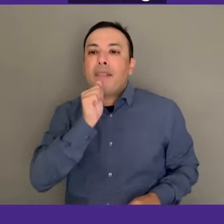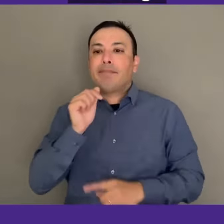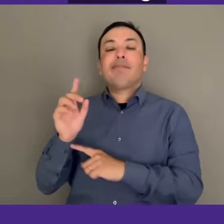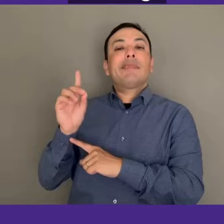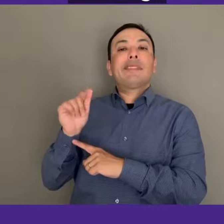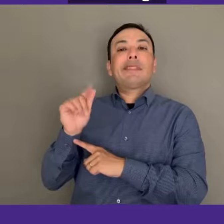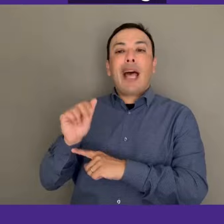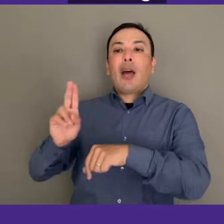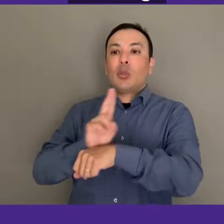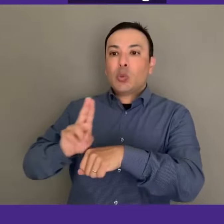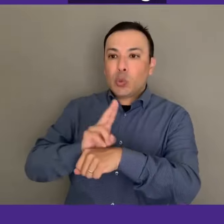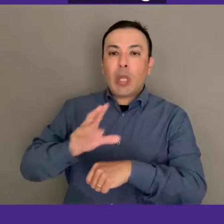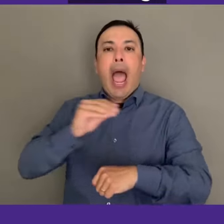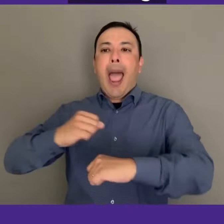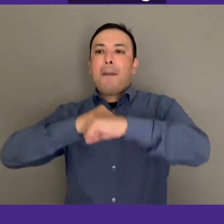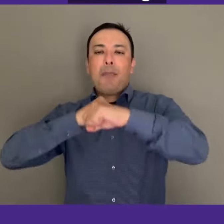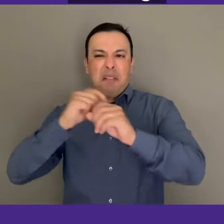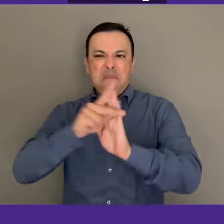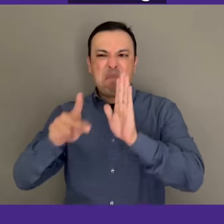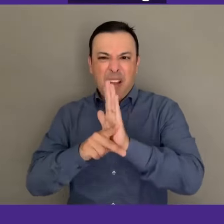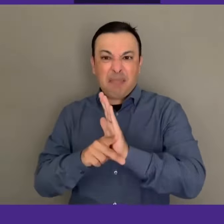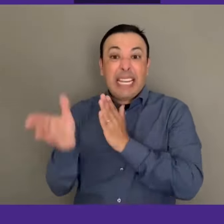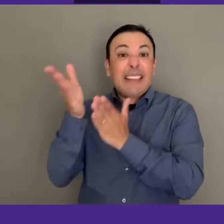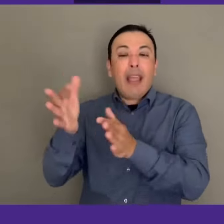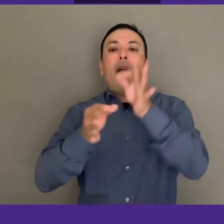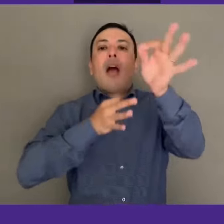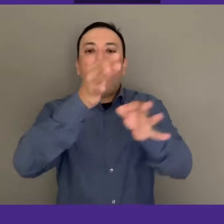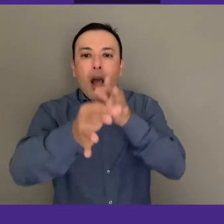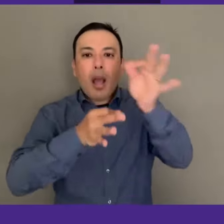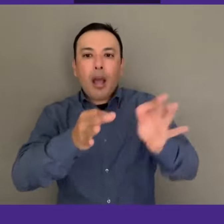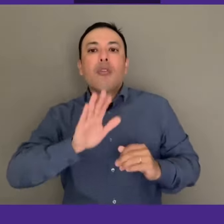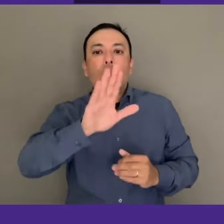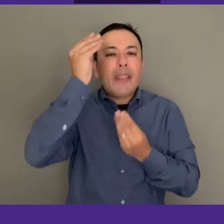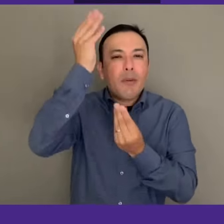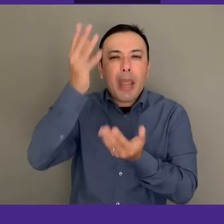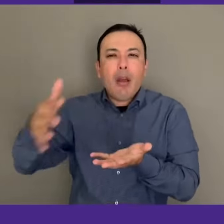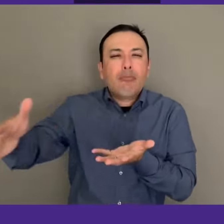With your input, we will advocate for change that enables our dance community to thrive.